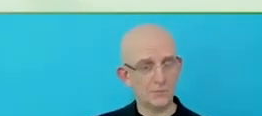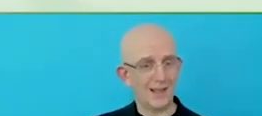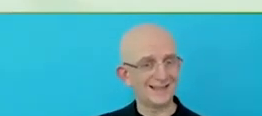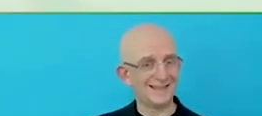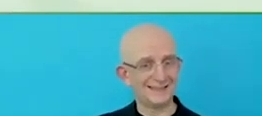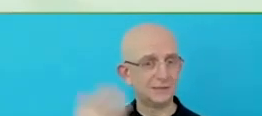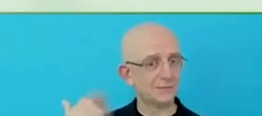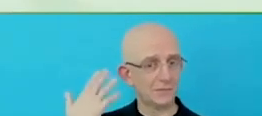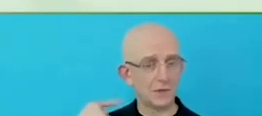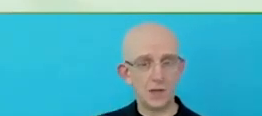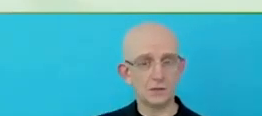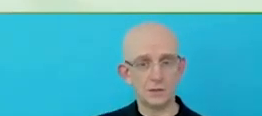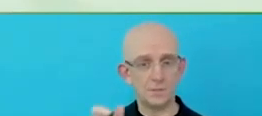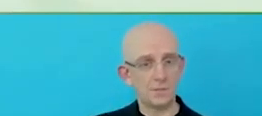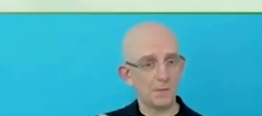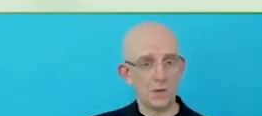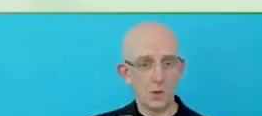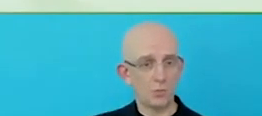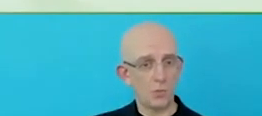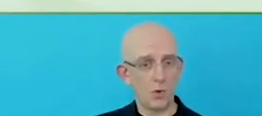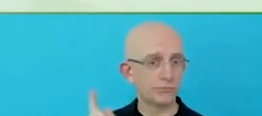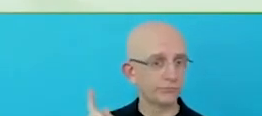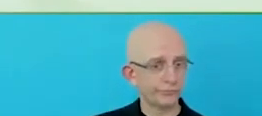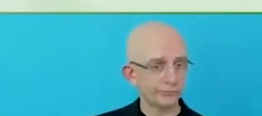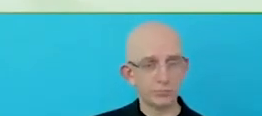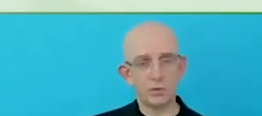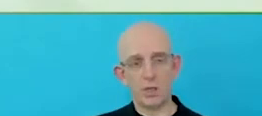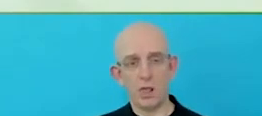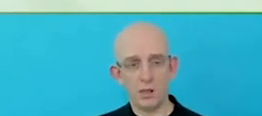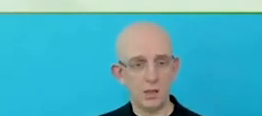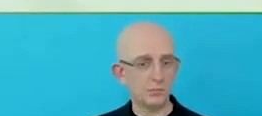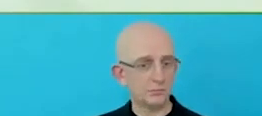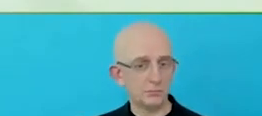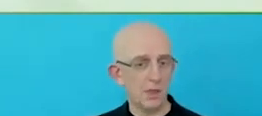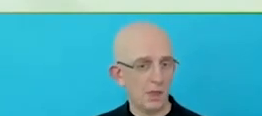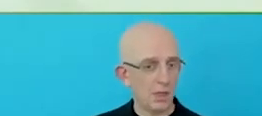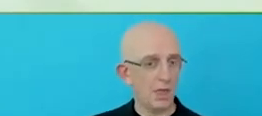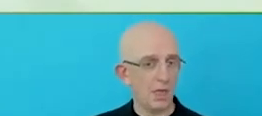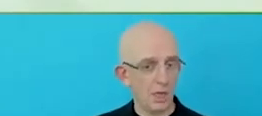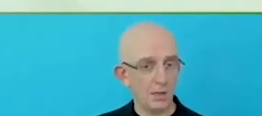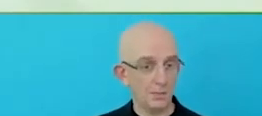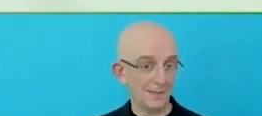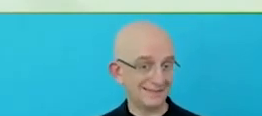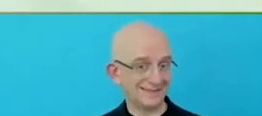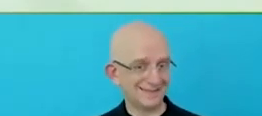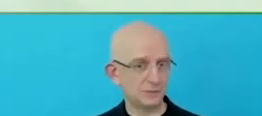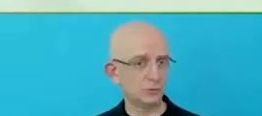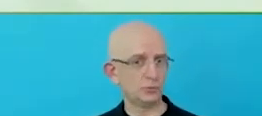With our customers, this is a very unique stakeholder group, because